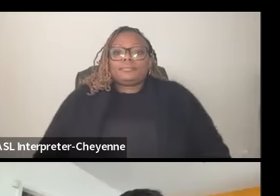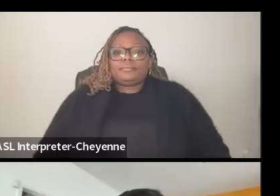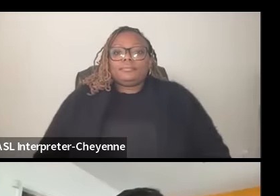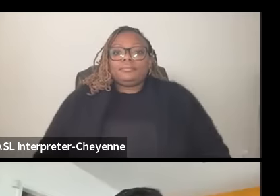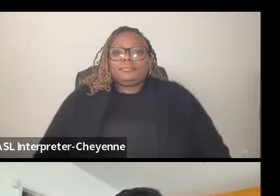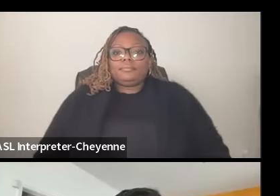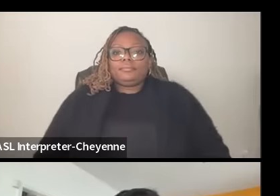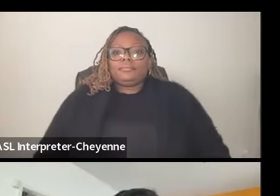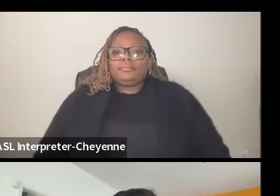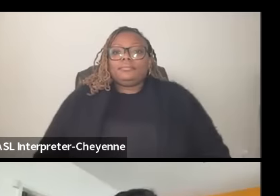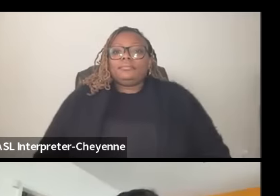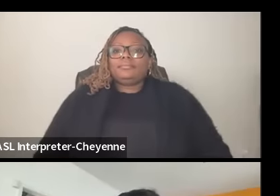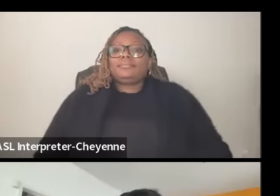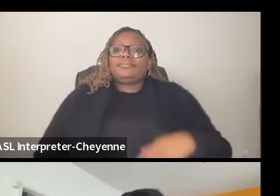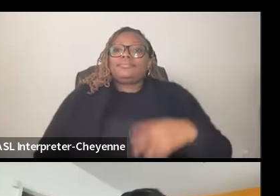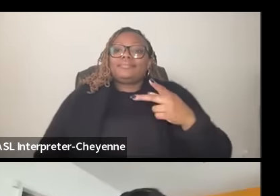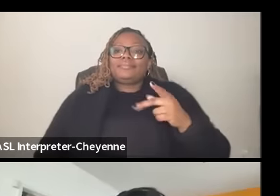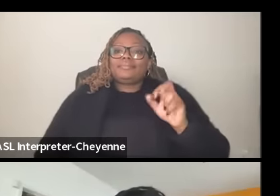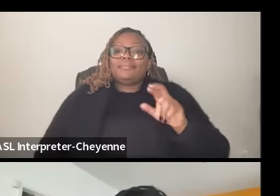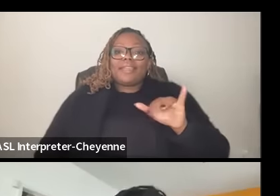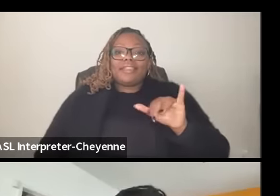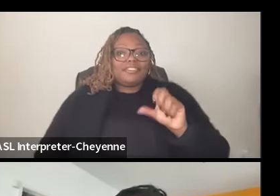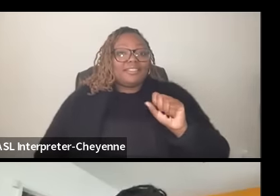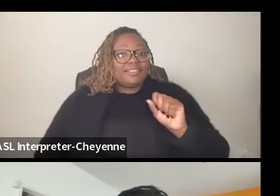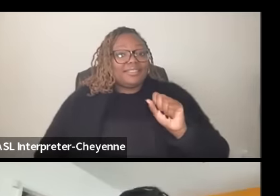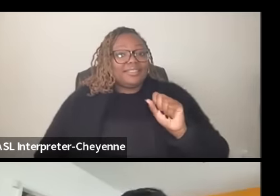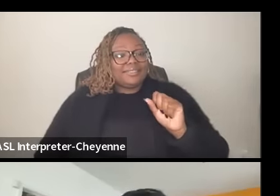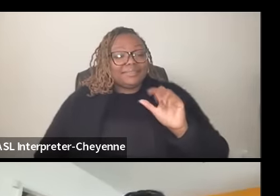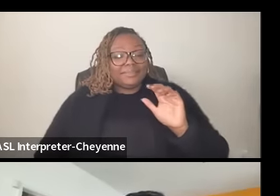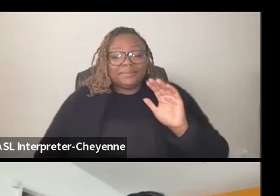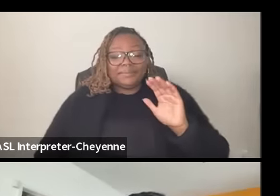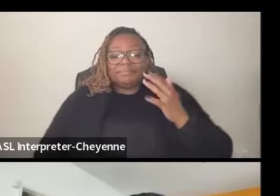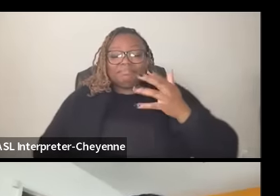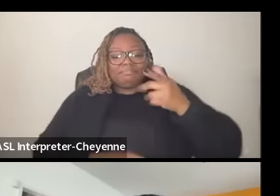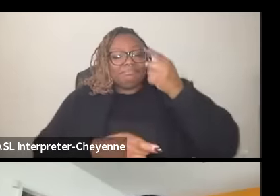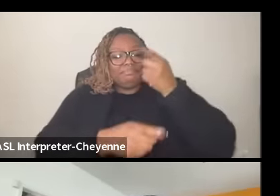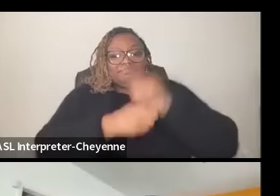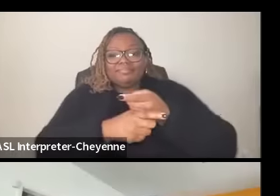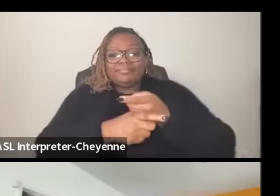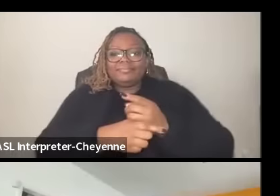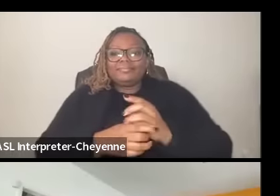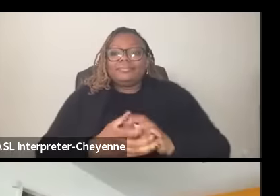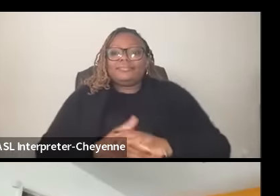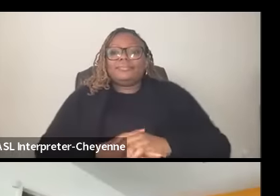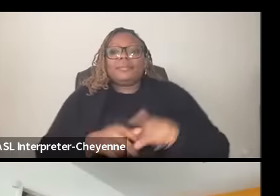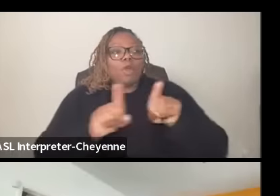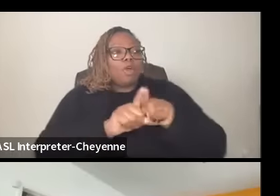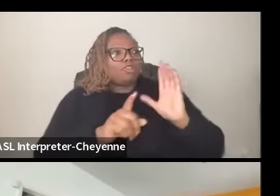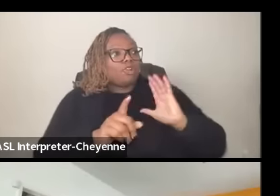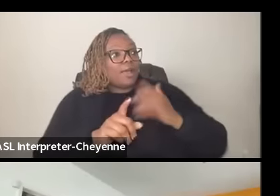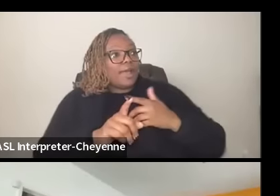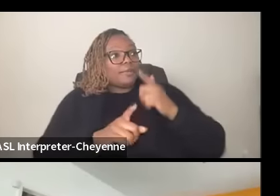sounds incredibly right right on and I really and our sisters in Brazil of course the black